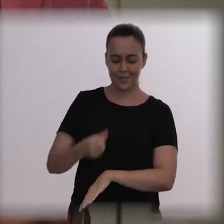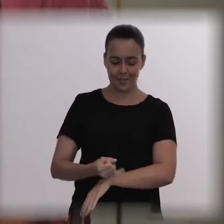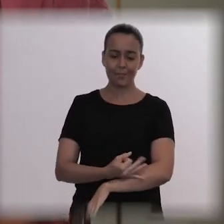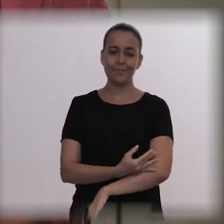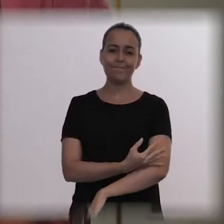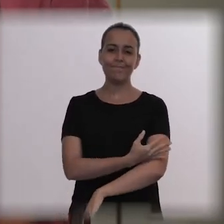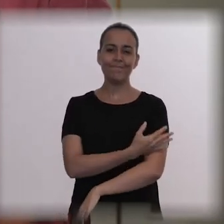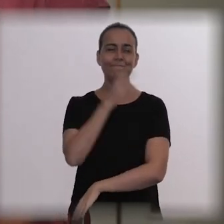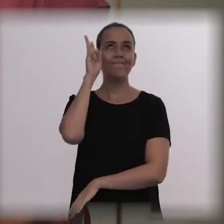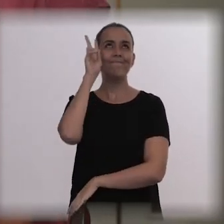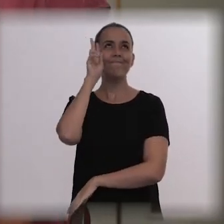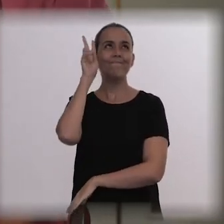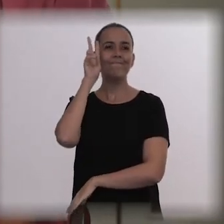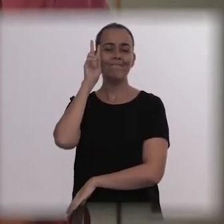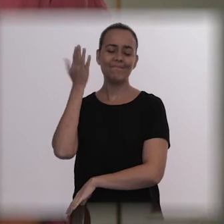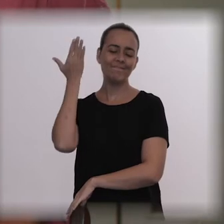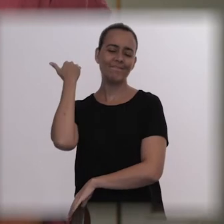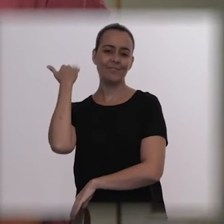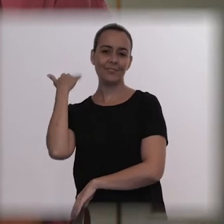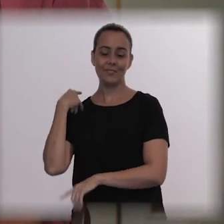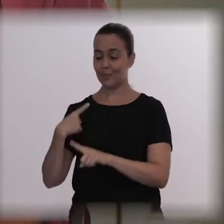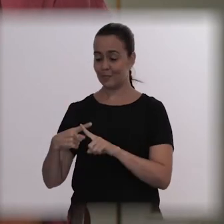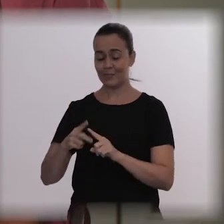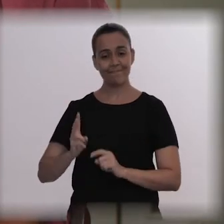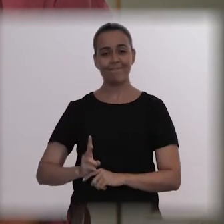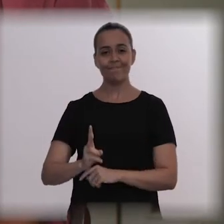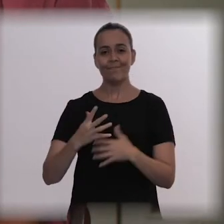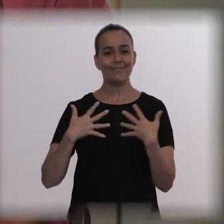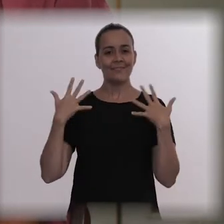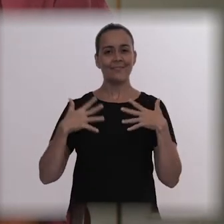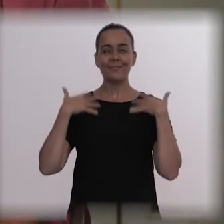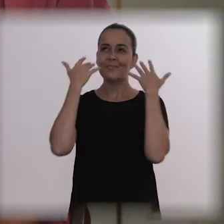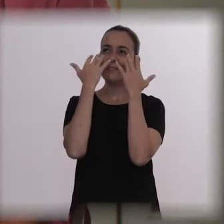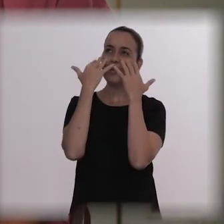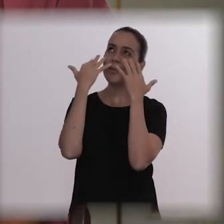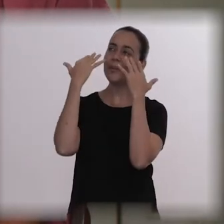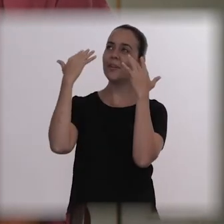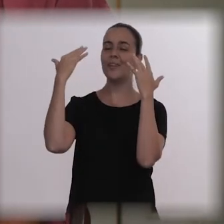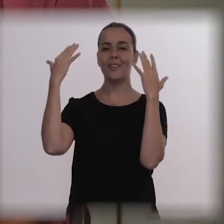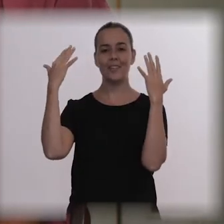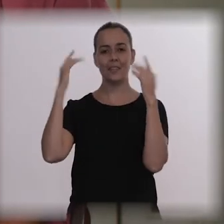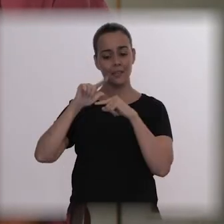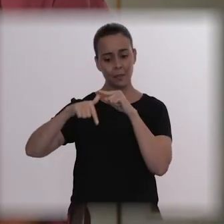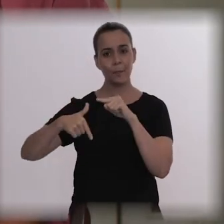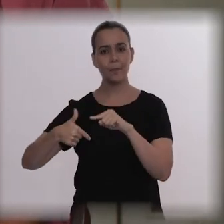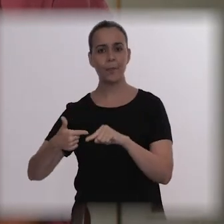a very bright one, excessively bright, and then when he became an adult and faced reality,